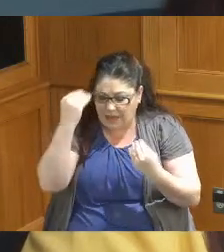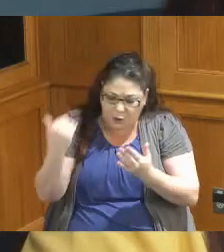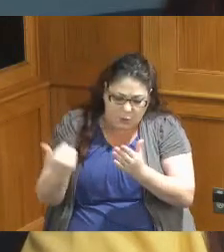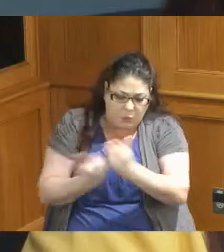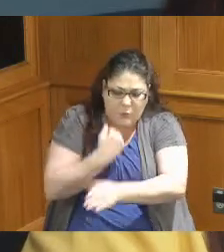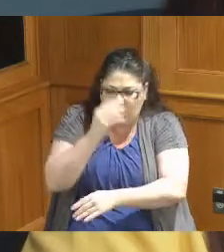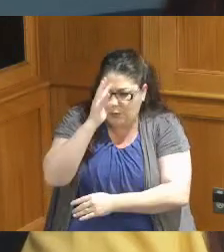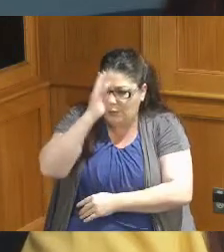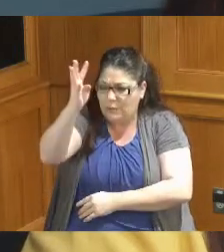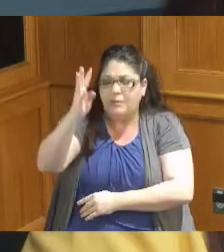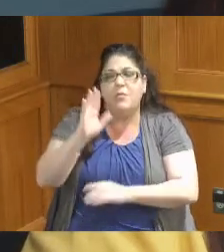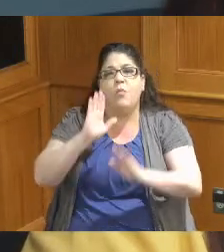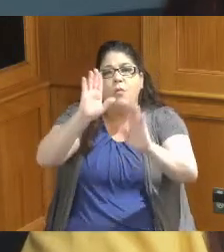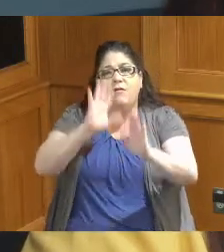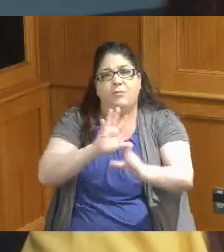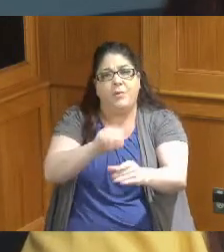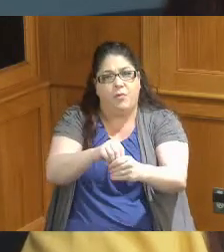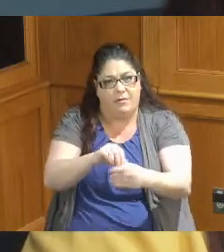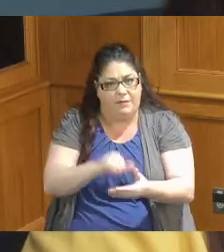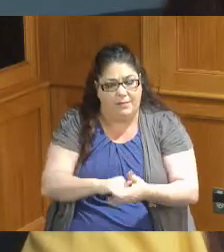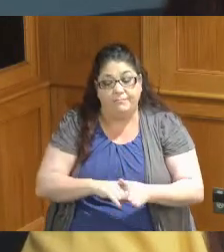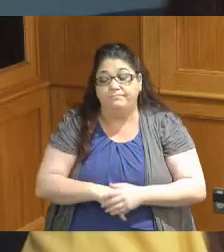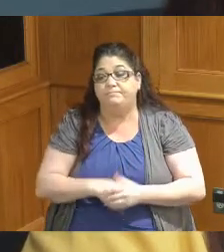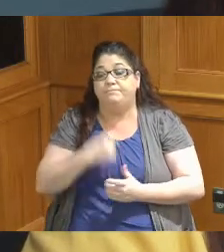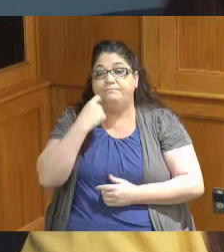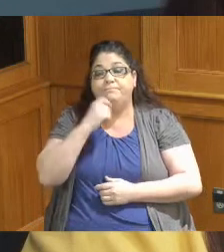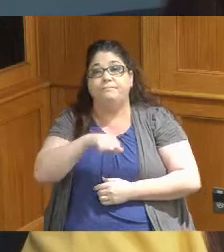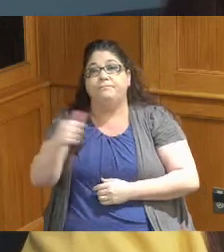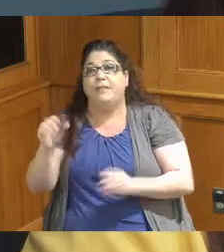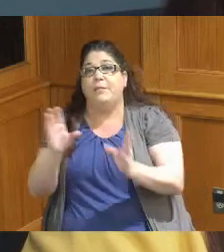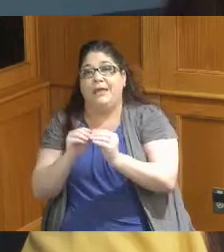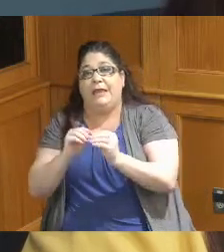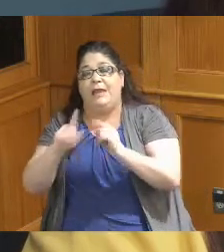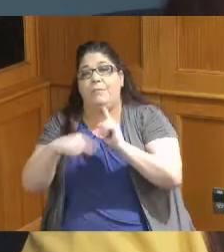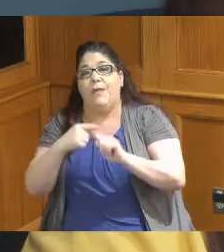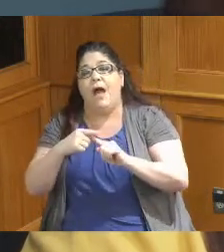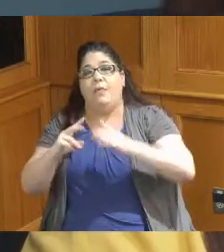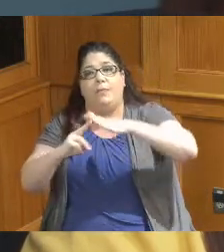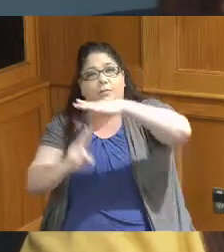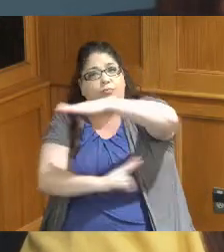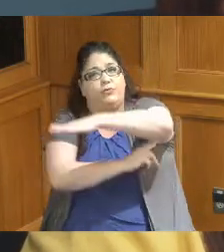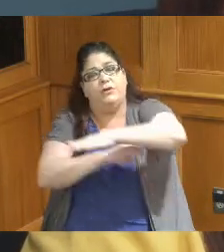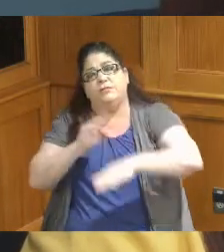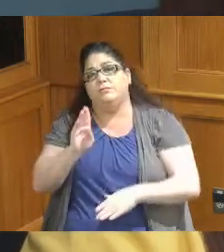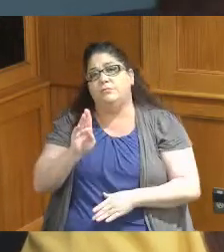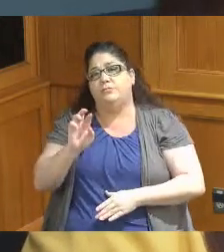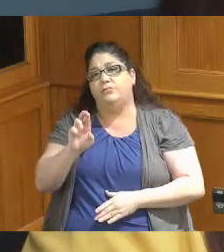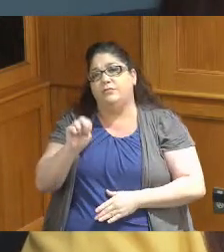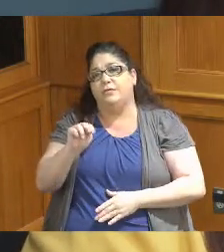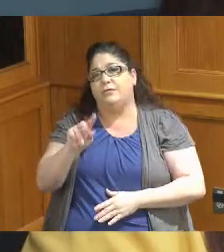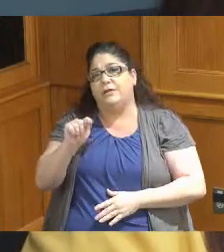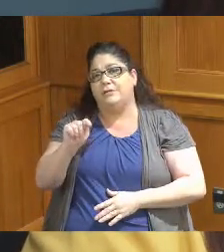that and then I had a meeting about the Brent Spence Bridge which is a millions and millions